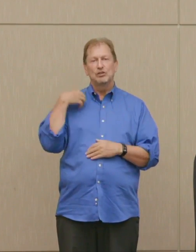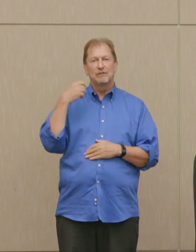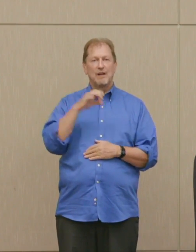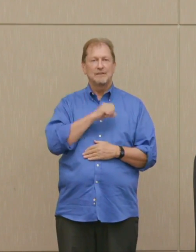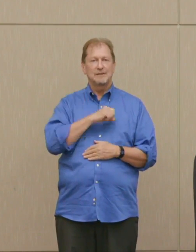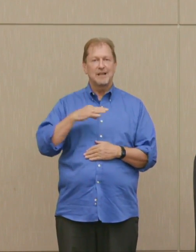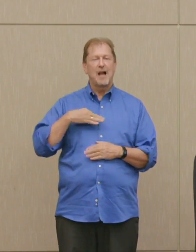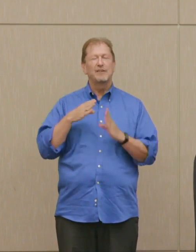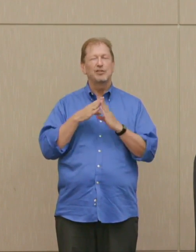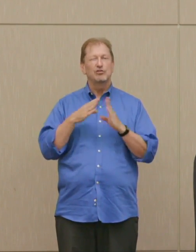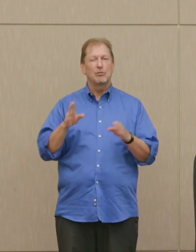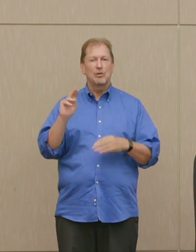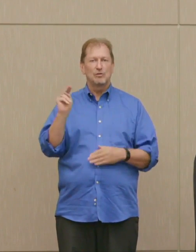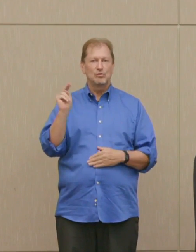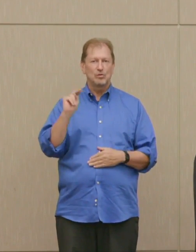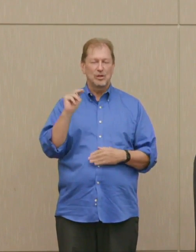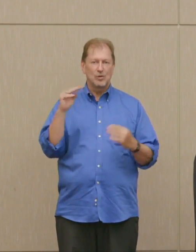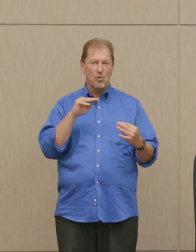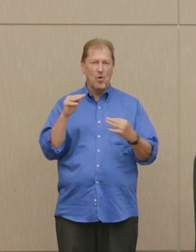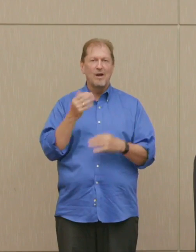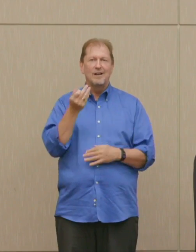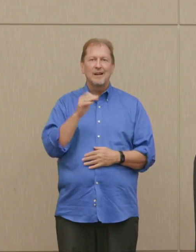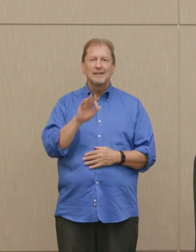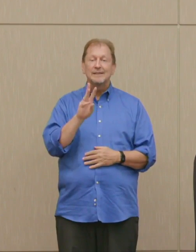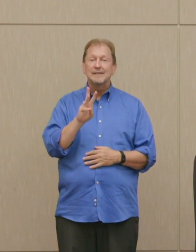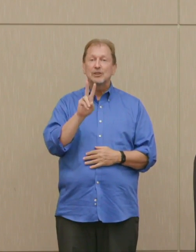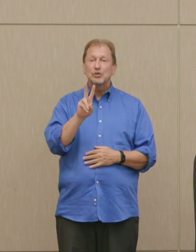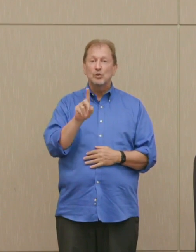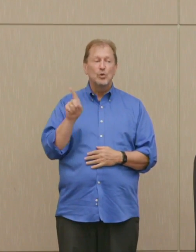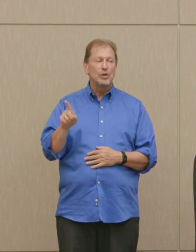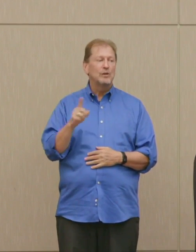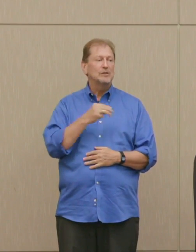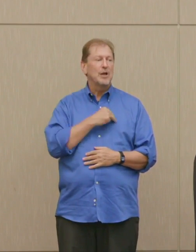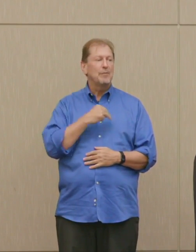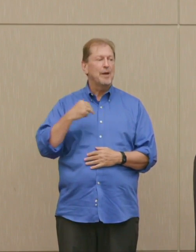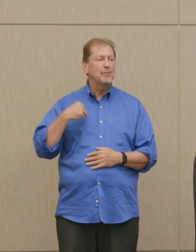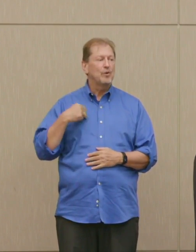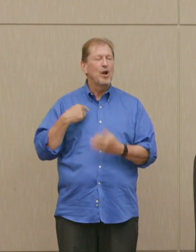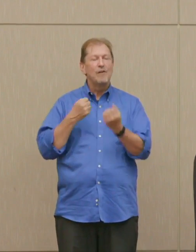In 1962, he was a member of one the working groups reporting to the Executive Committee